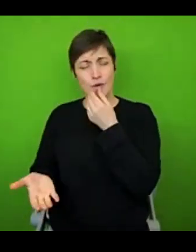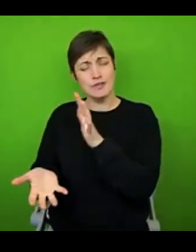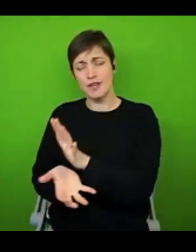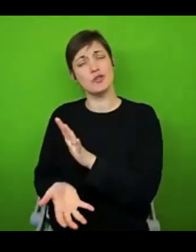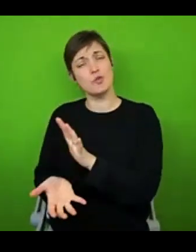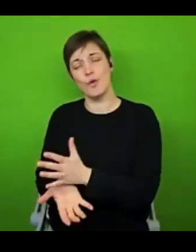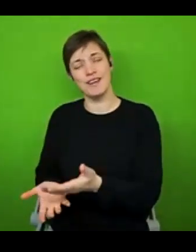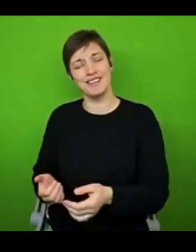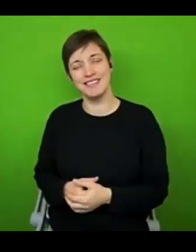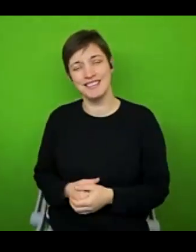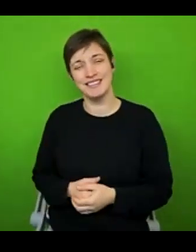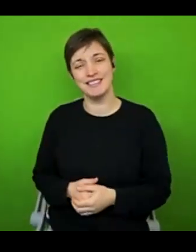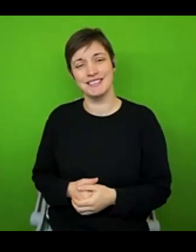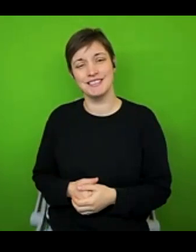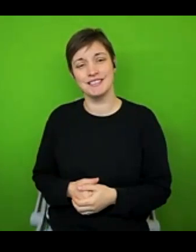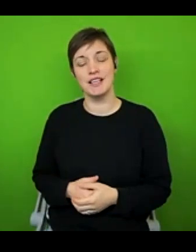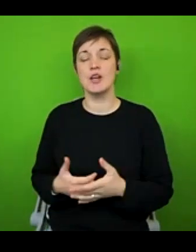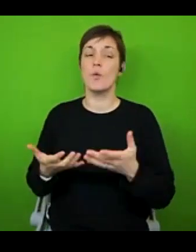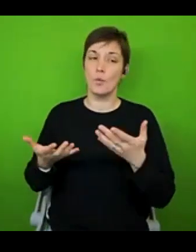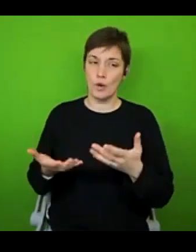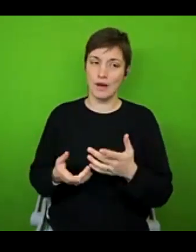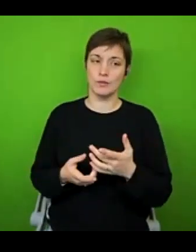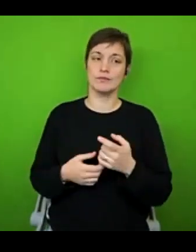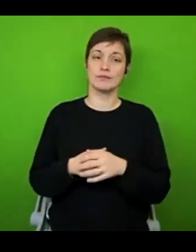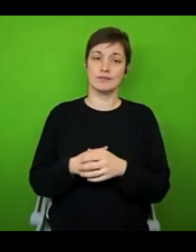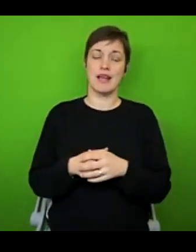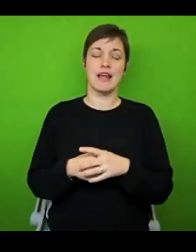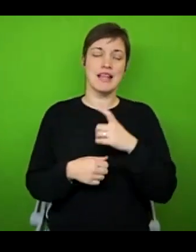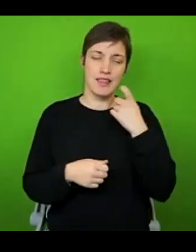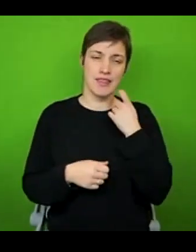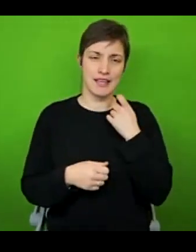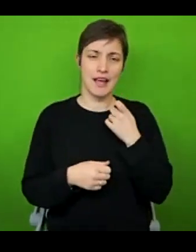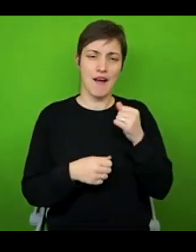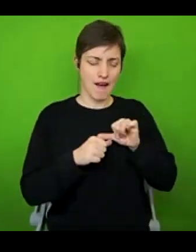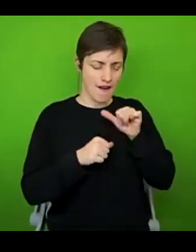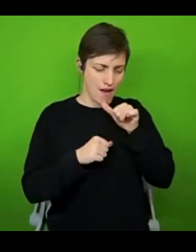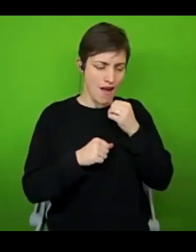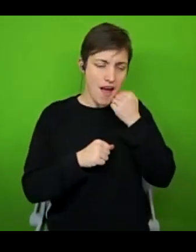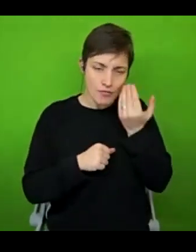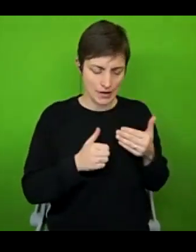So now, what I do these days is I think about how I can break each component step down into smaller parts, and